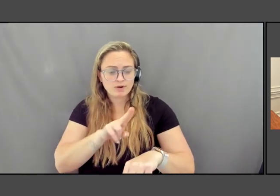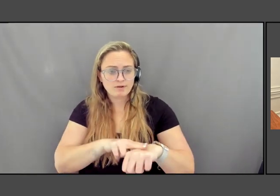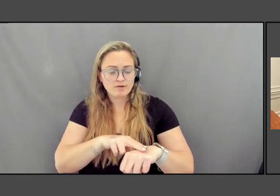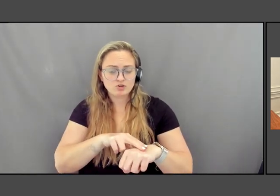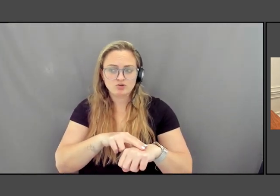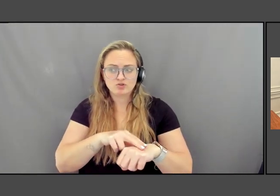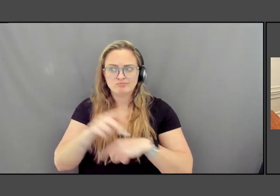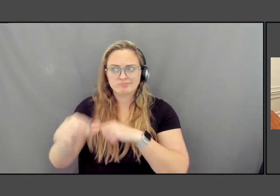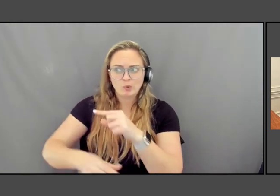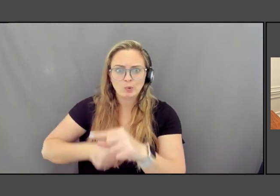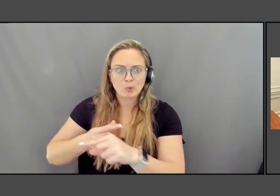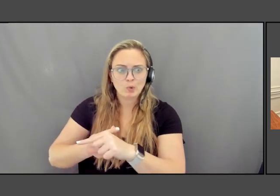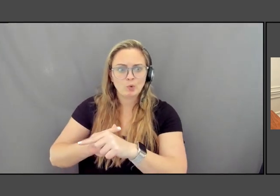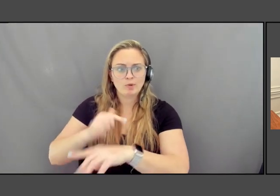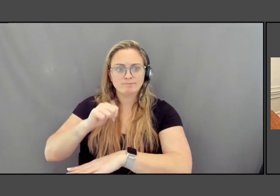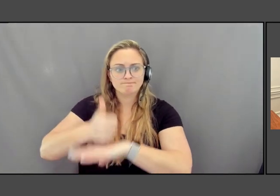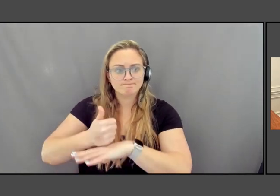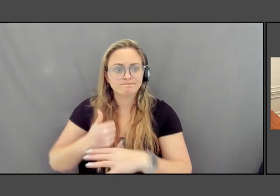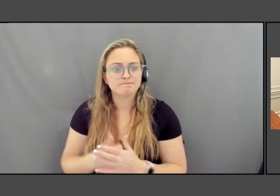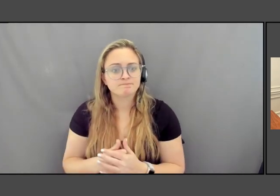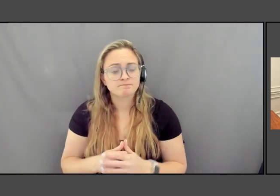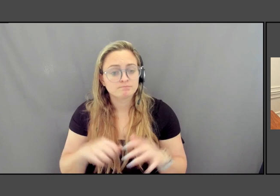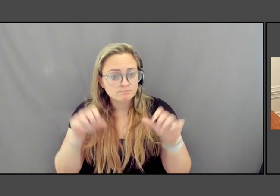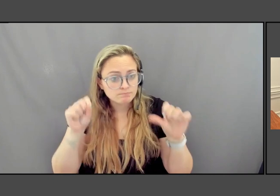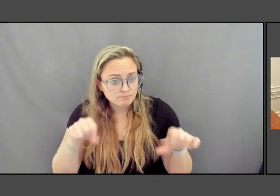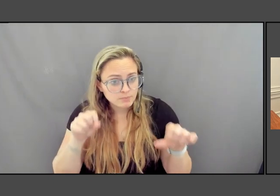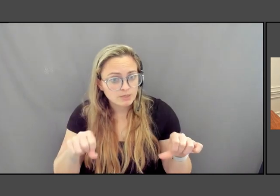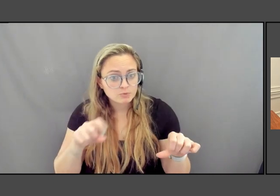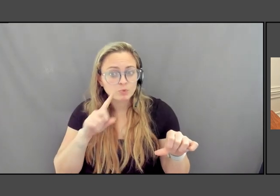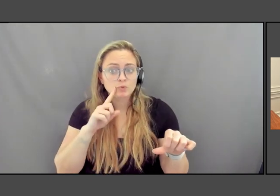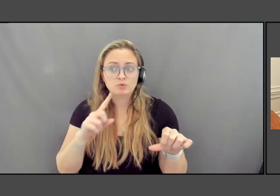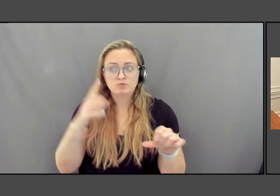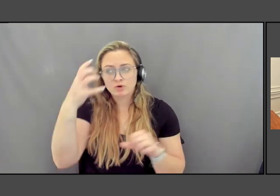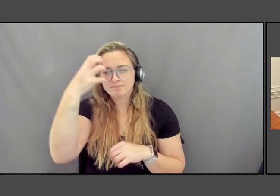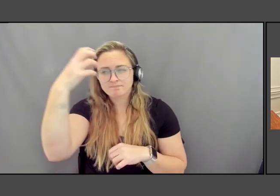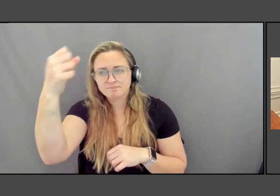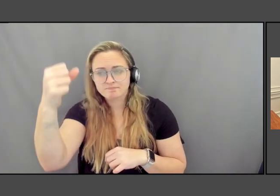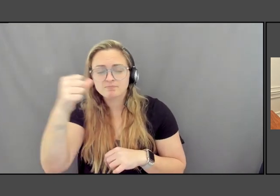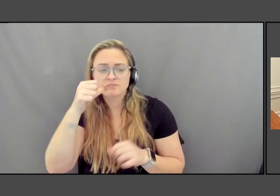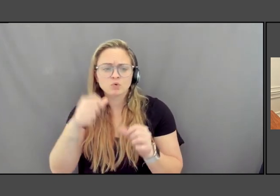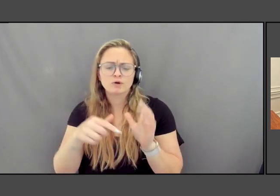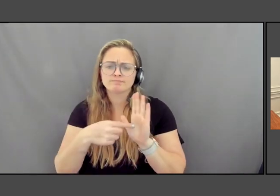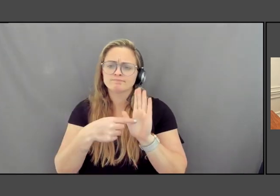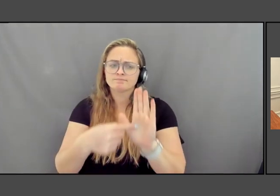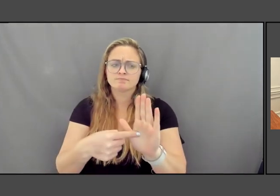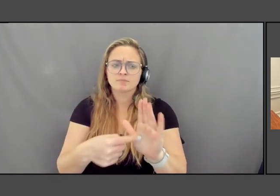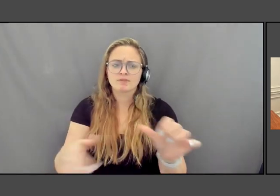and the possibilities that commemorations hold for conveying a fuller range of the human experience.